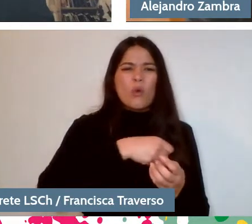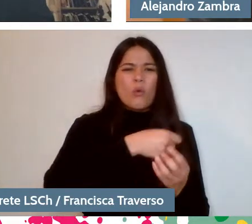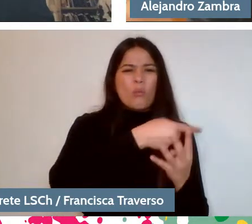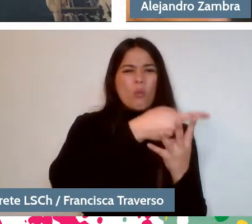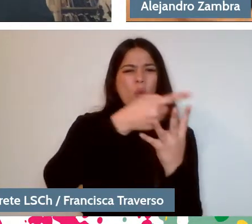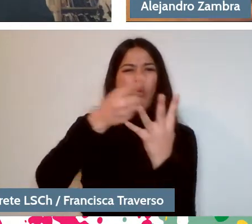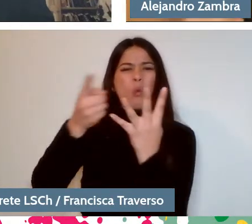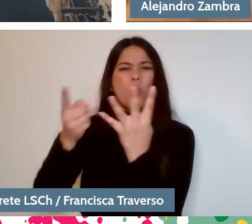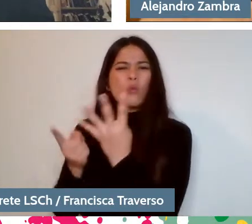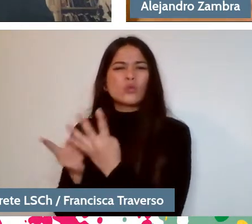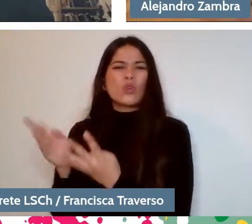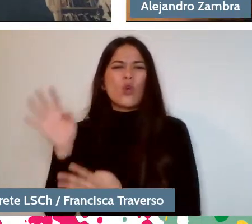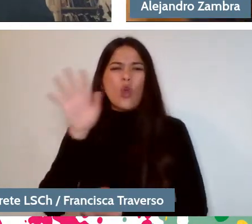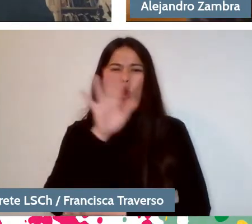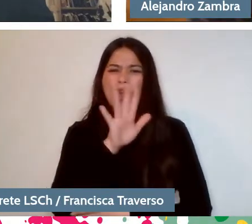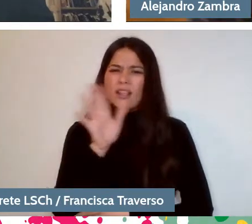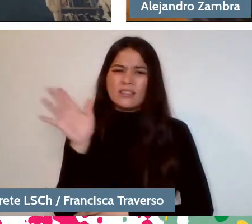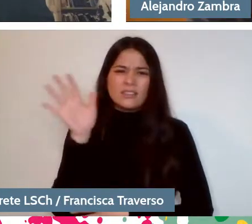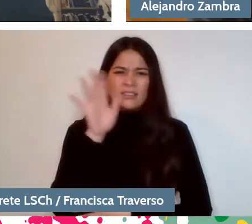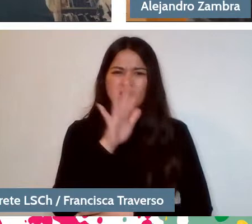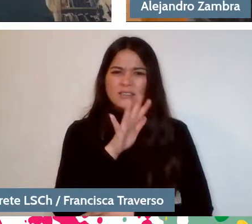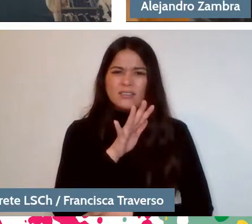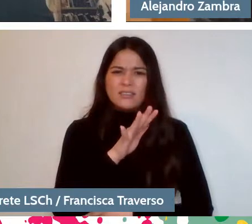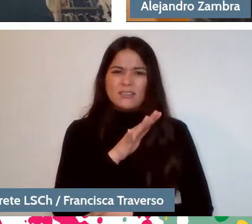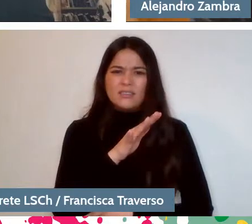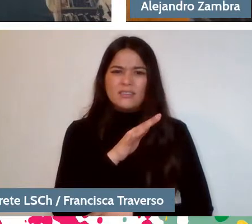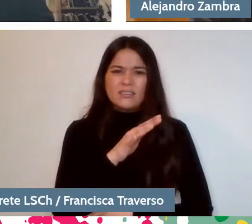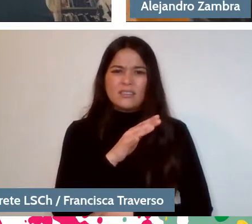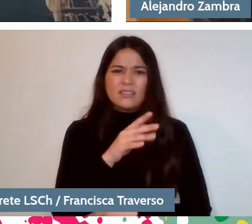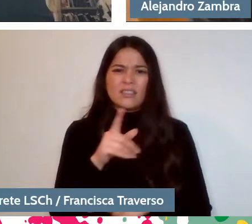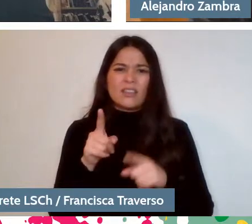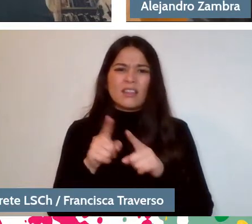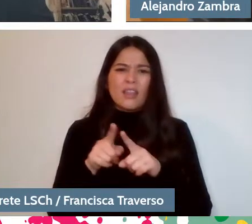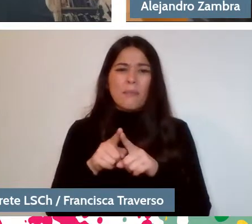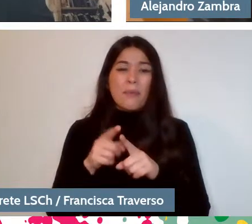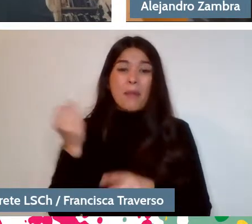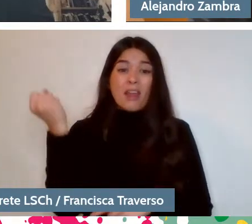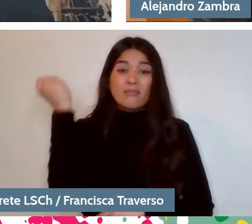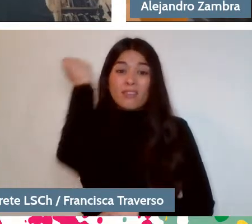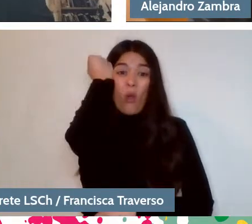or I don't know, there is humor even in the revelation of the traumatic,